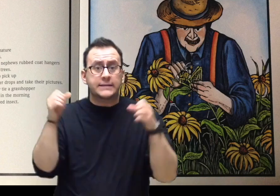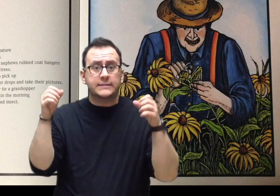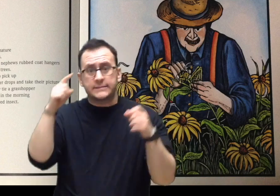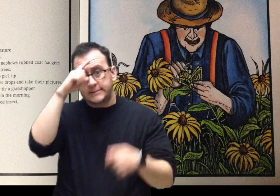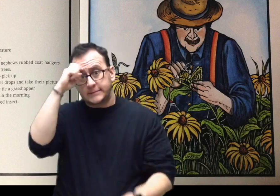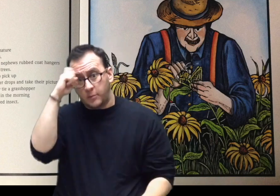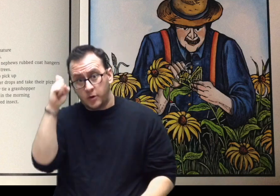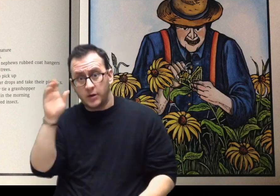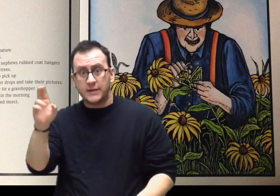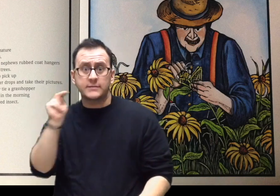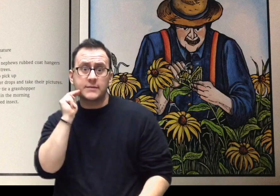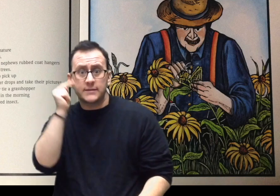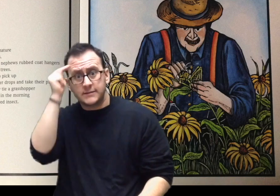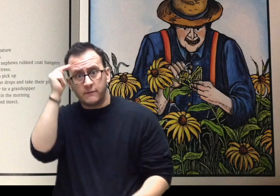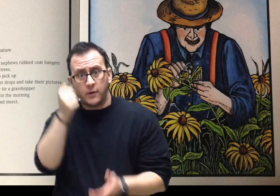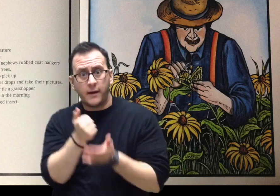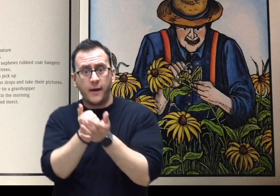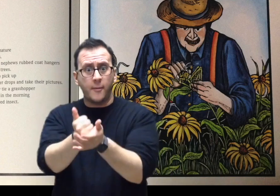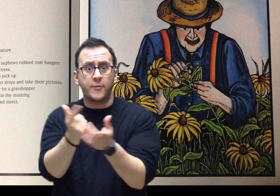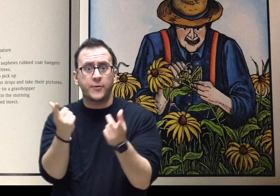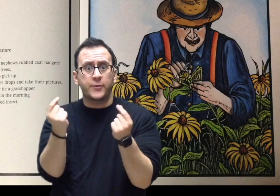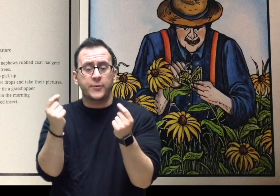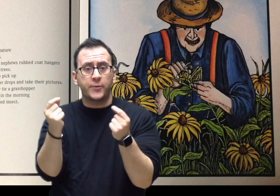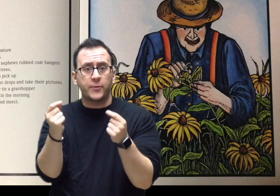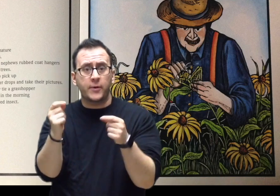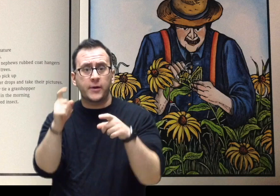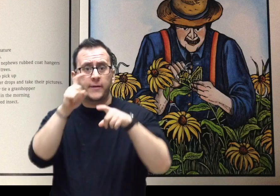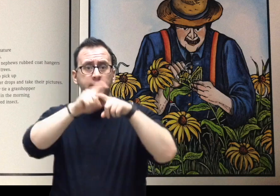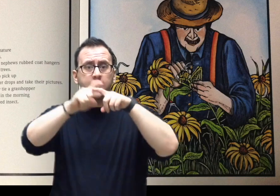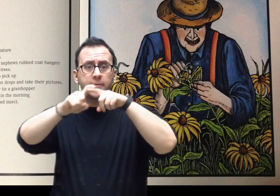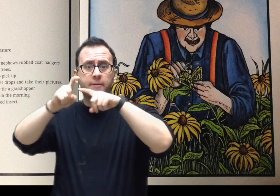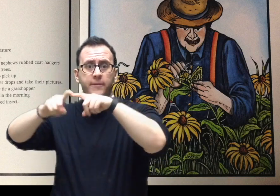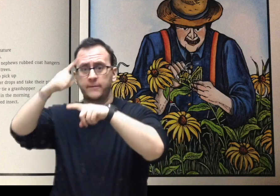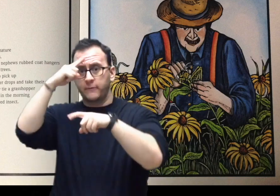Then Willie could use them to pick up spider webs jeweled with water drops and take their pictures.